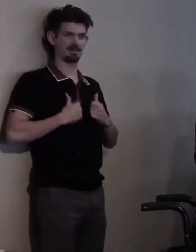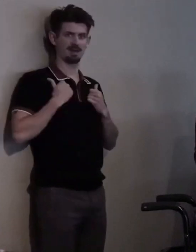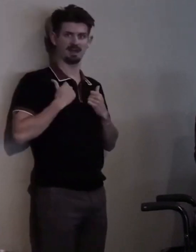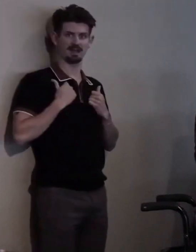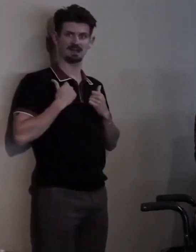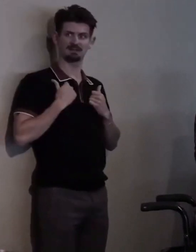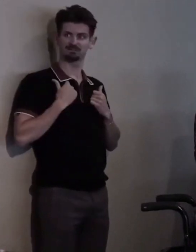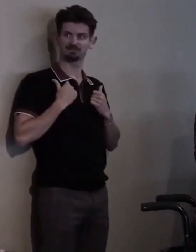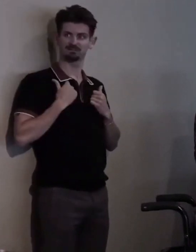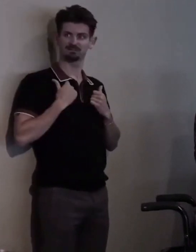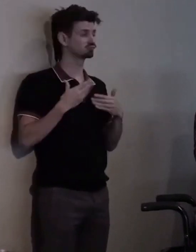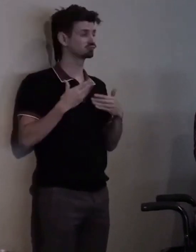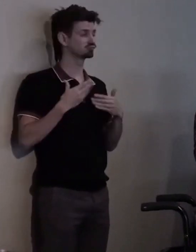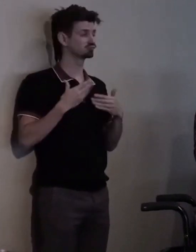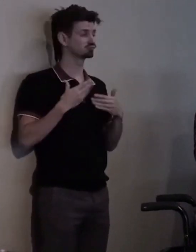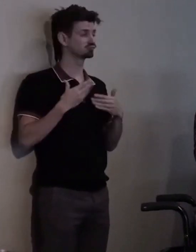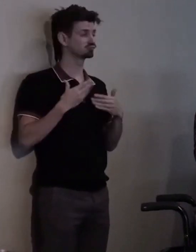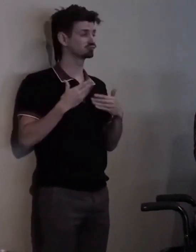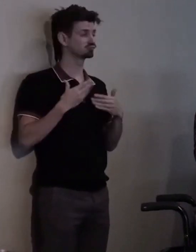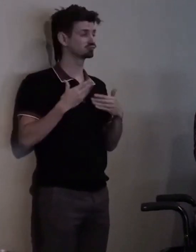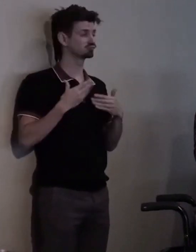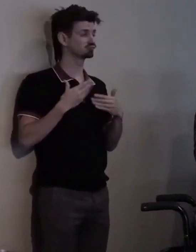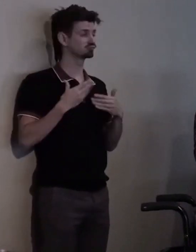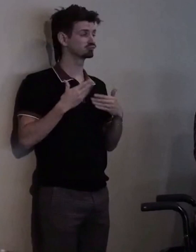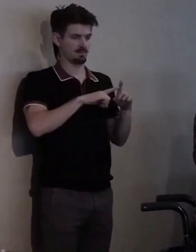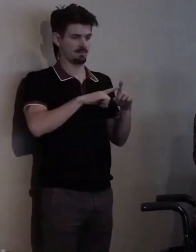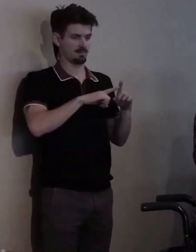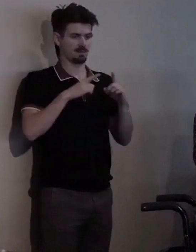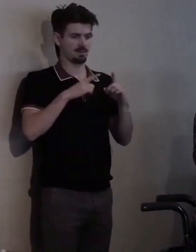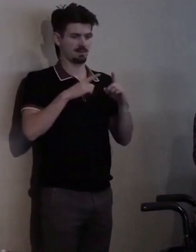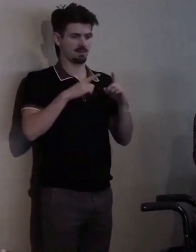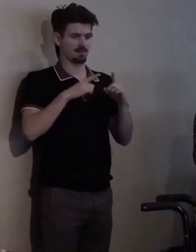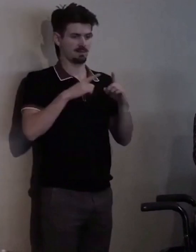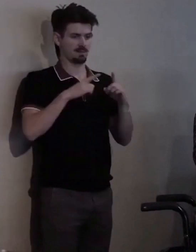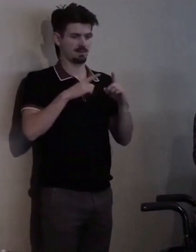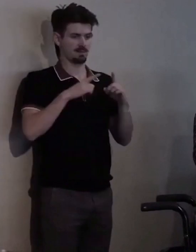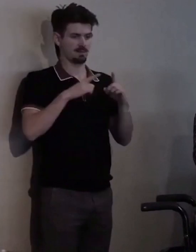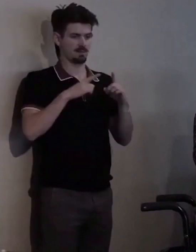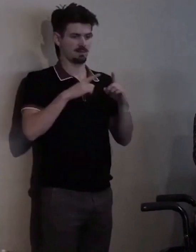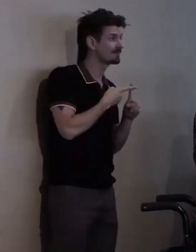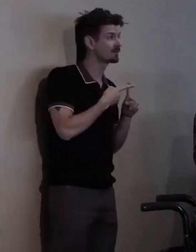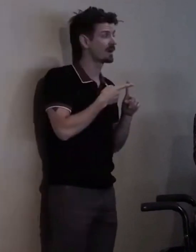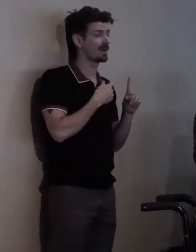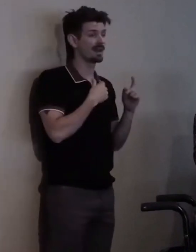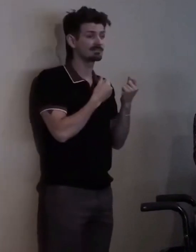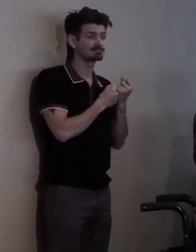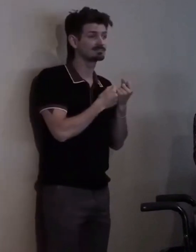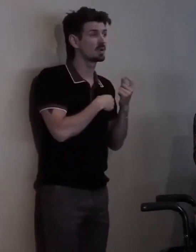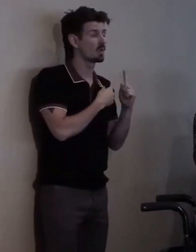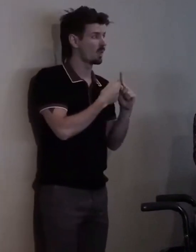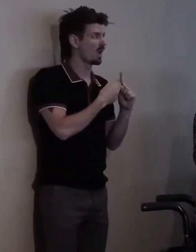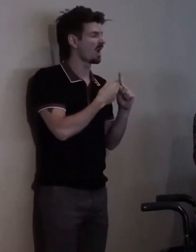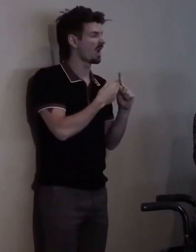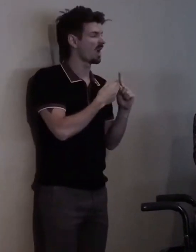I went through high school, I had a boyfriend, I stood by him when times get tough, I went to school,